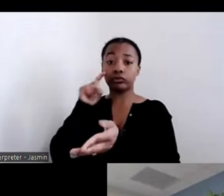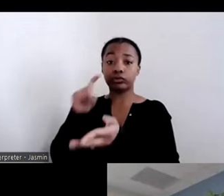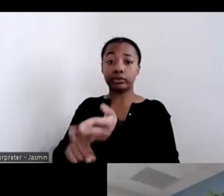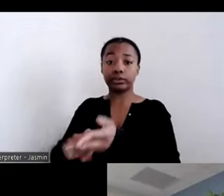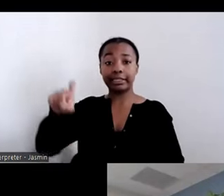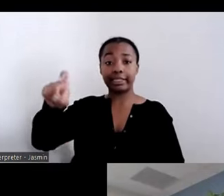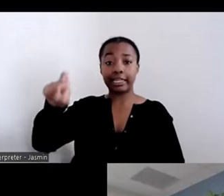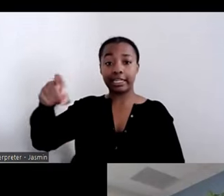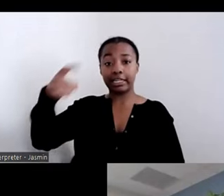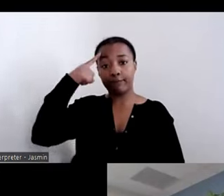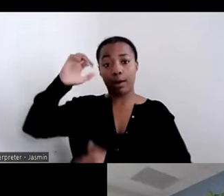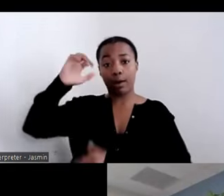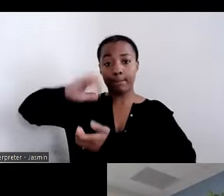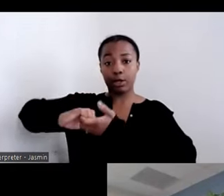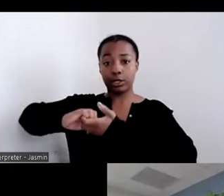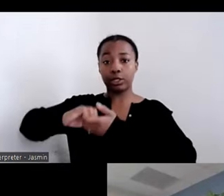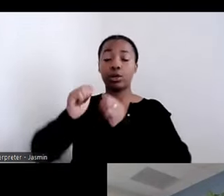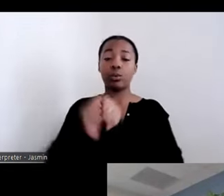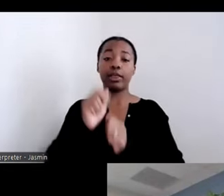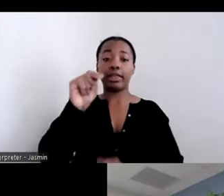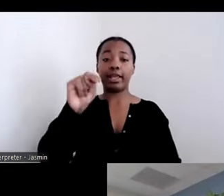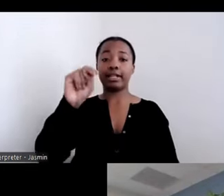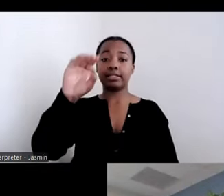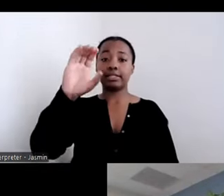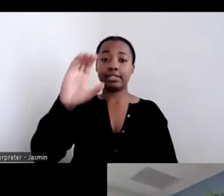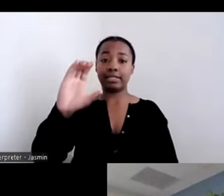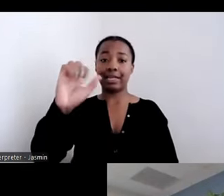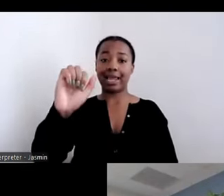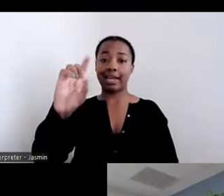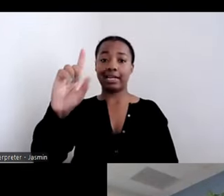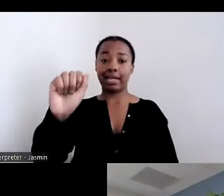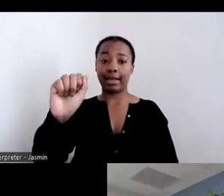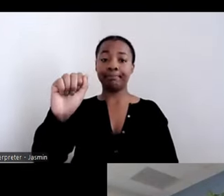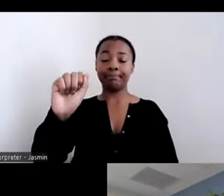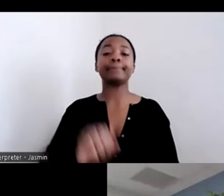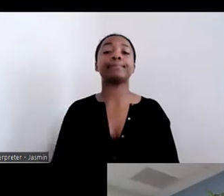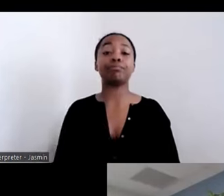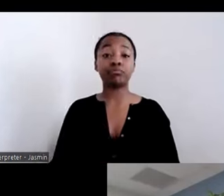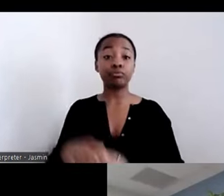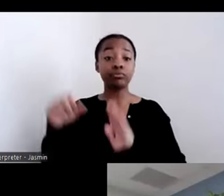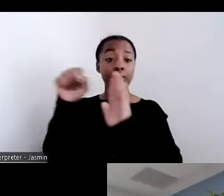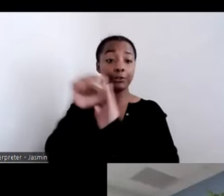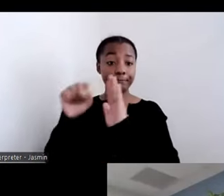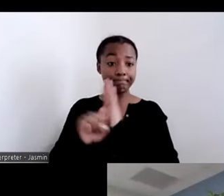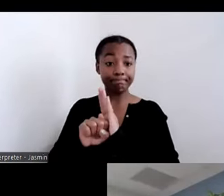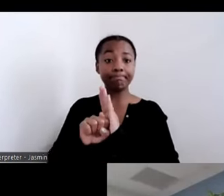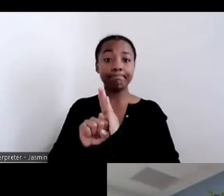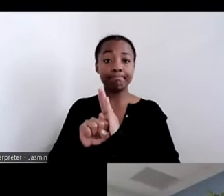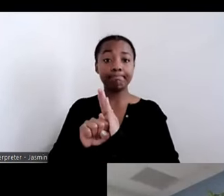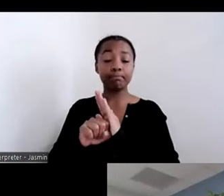with the NCADA. So the state took the chance by providing seed money for the